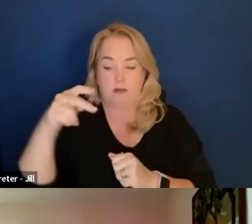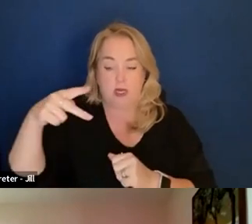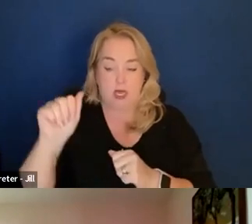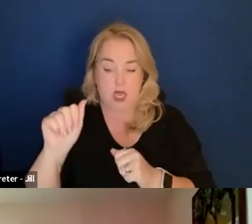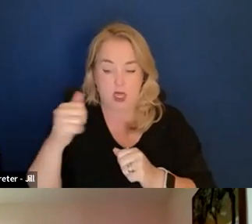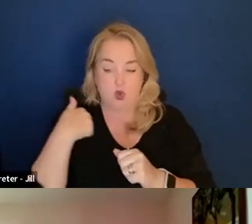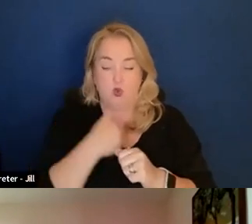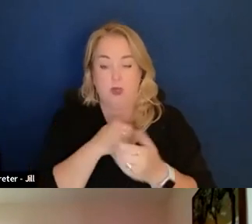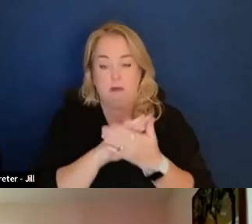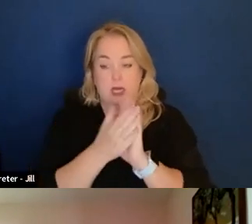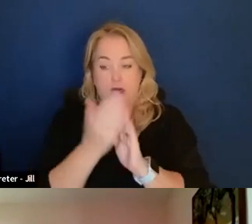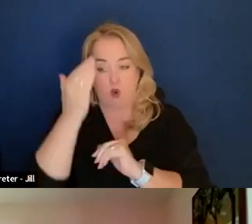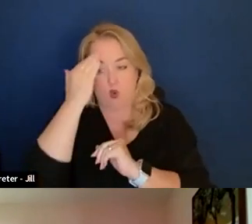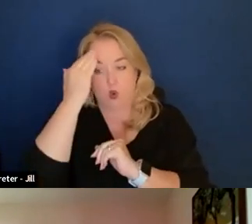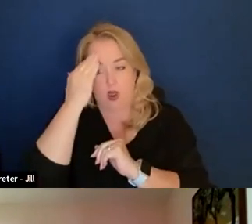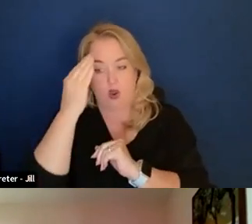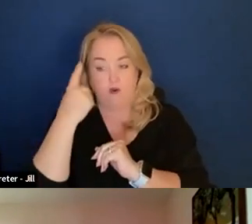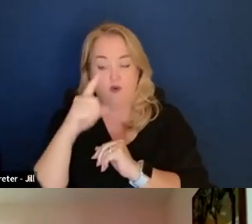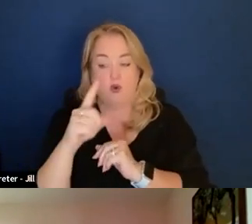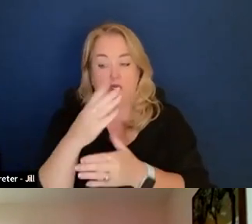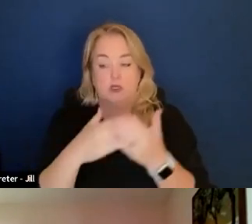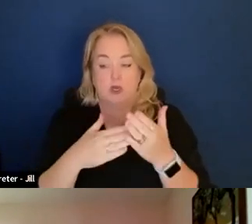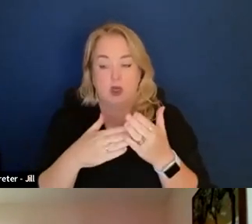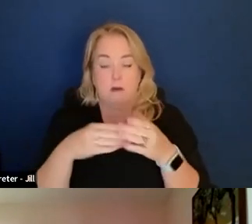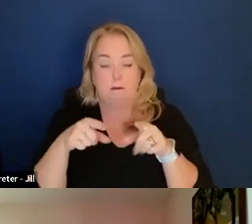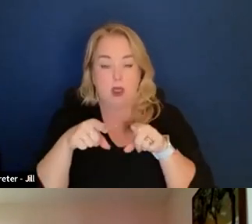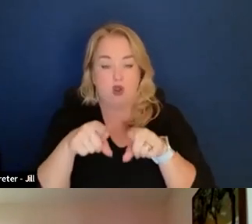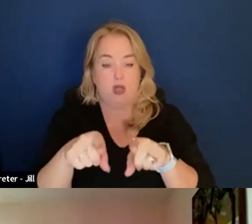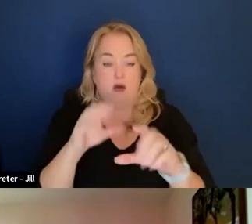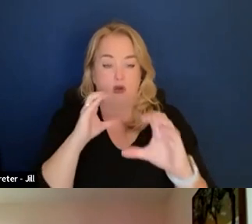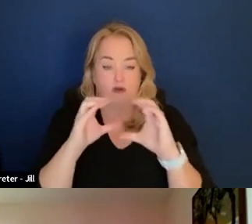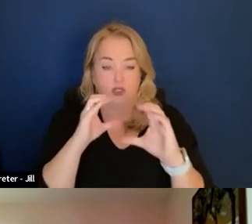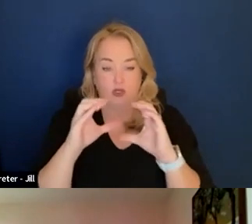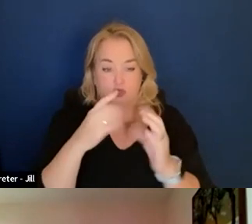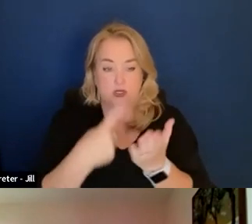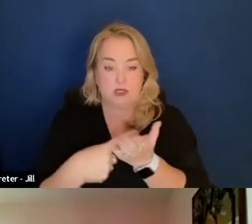we became aware of some parallel conversations and discussions that are happening